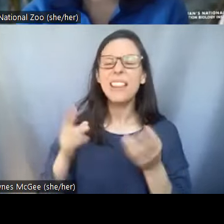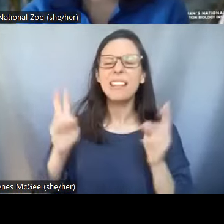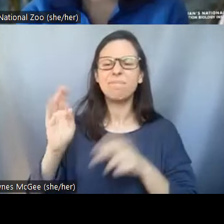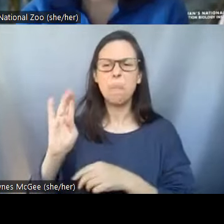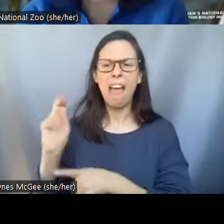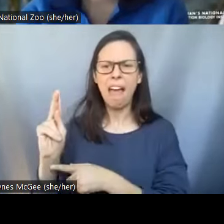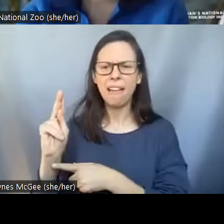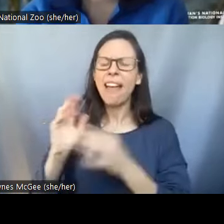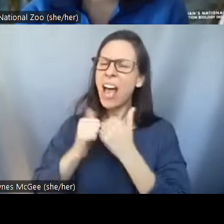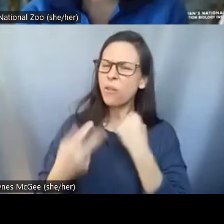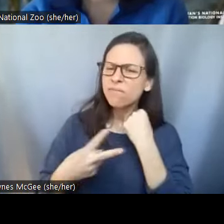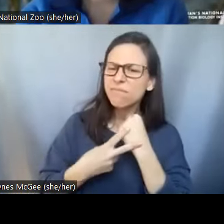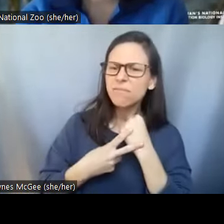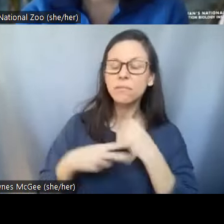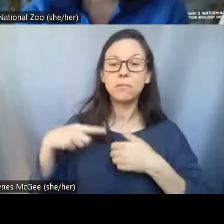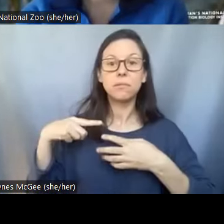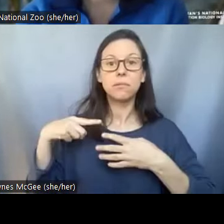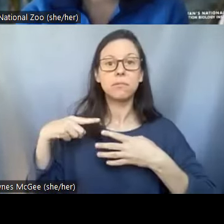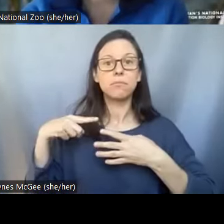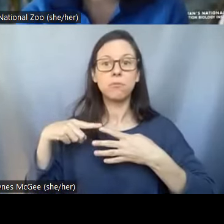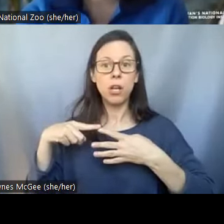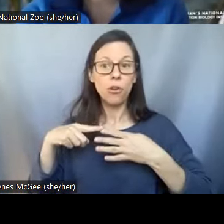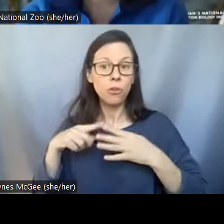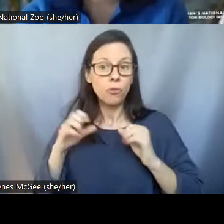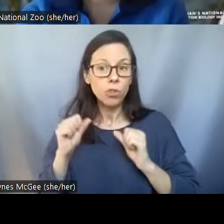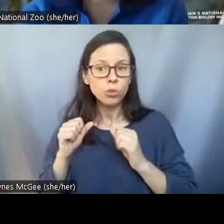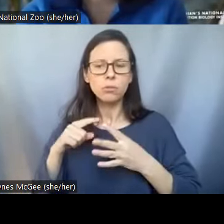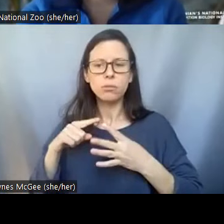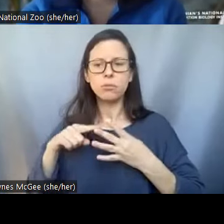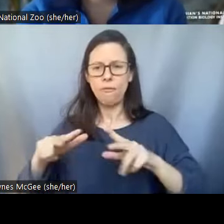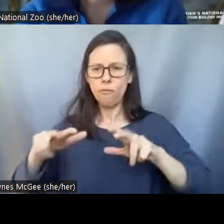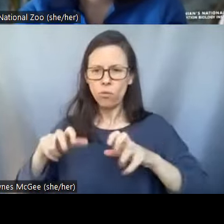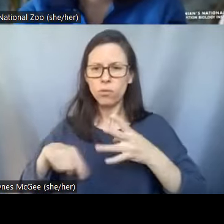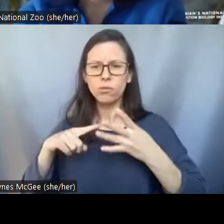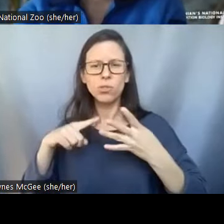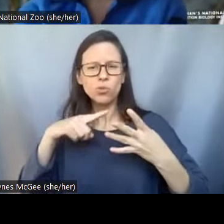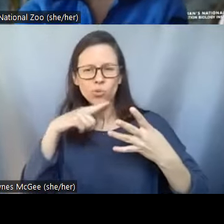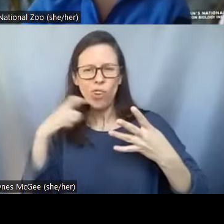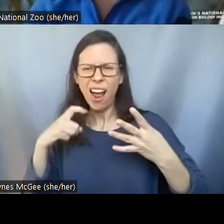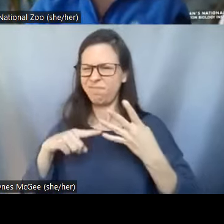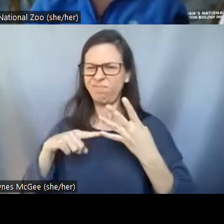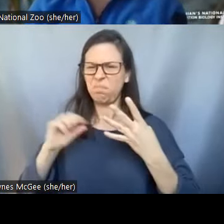frozen, dried, or maybe some other way? Um and if you can think of any other samples